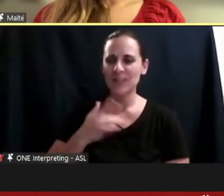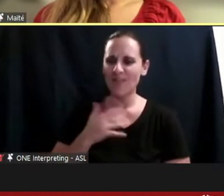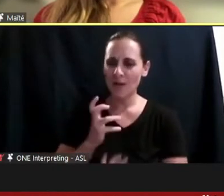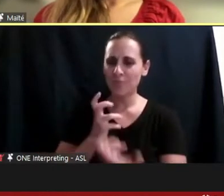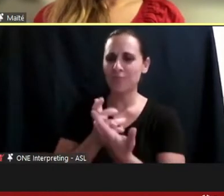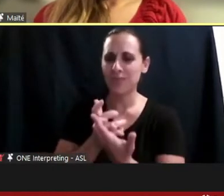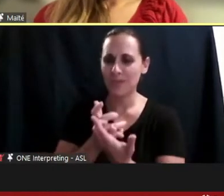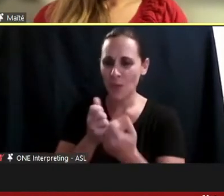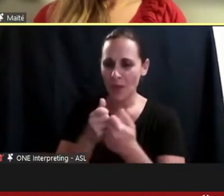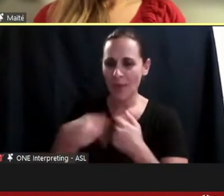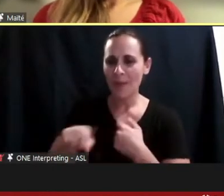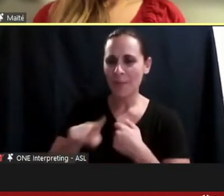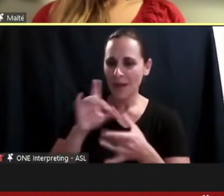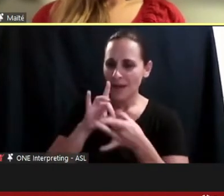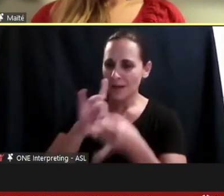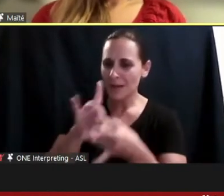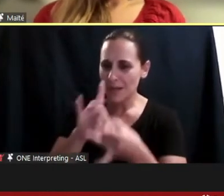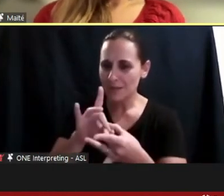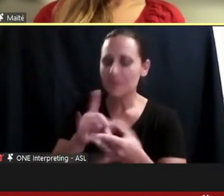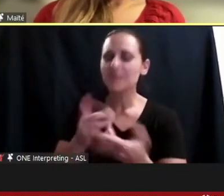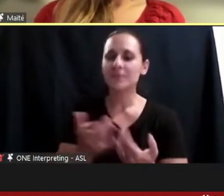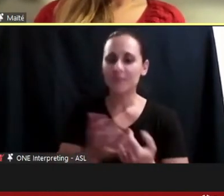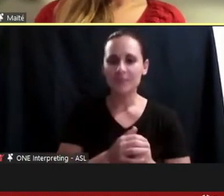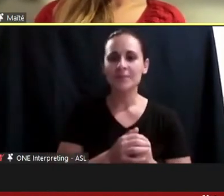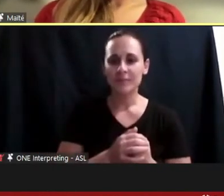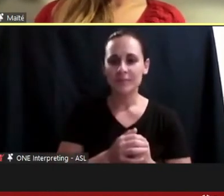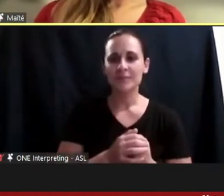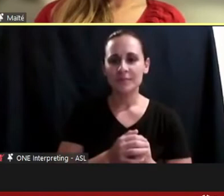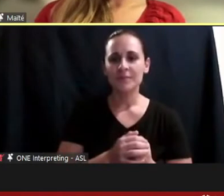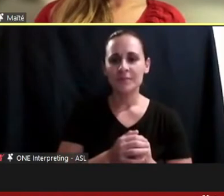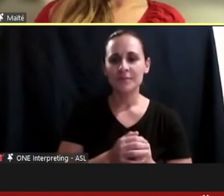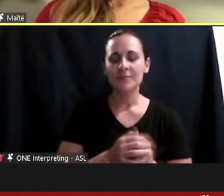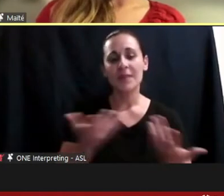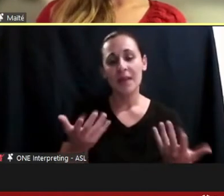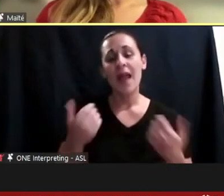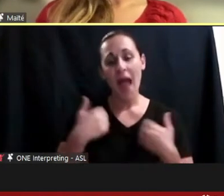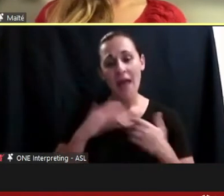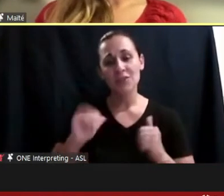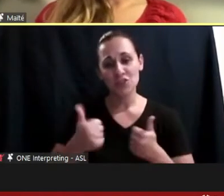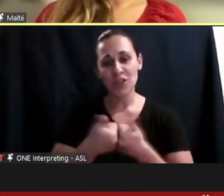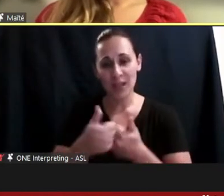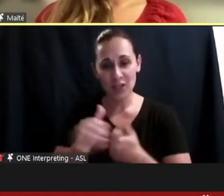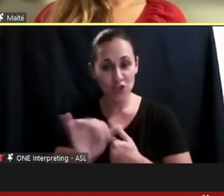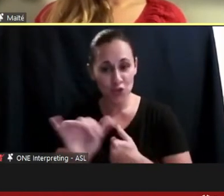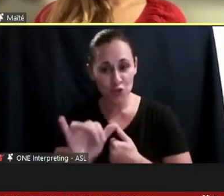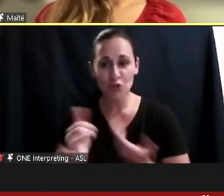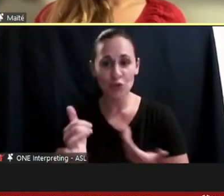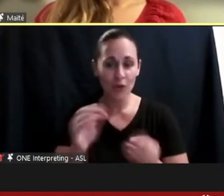And it was definitely coming with its own challenges. Think no kid looks forward to a summer